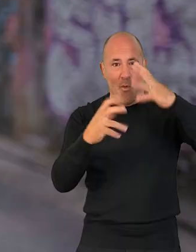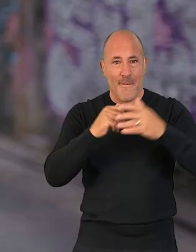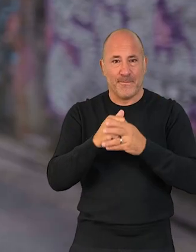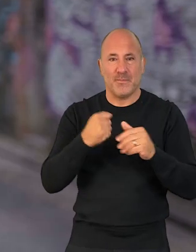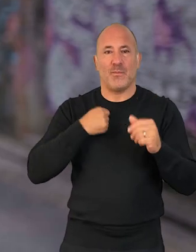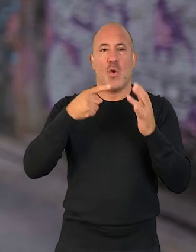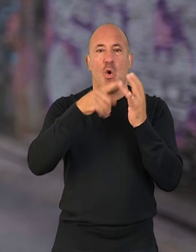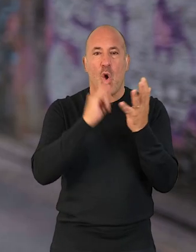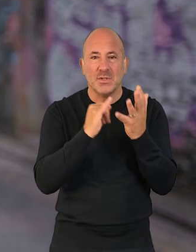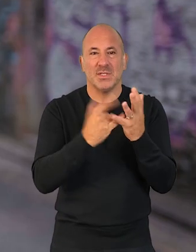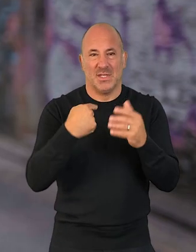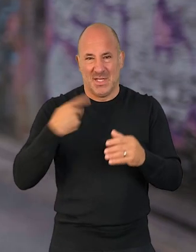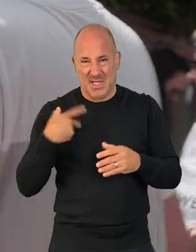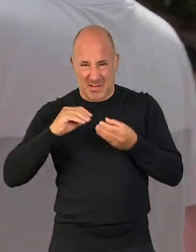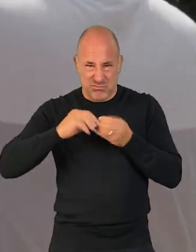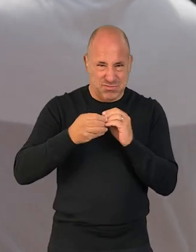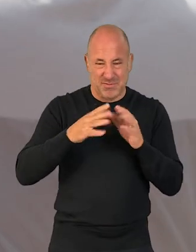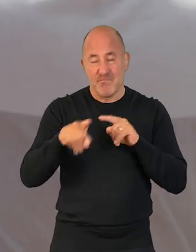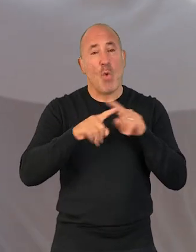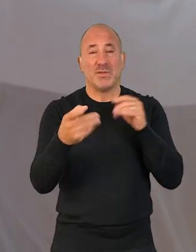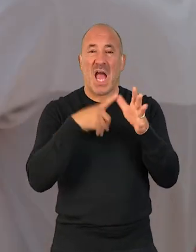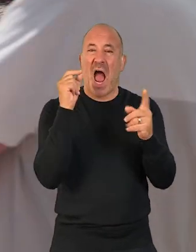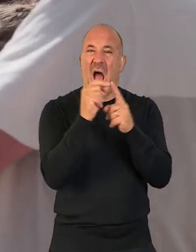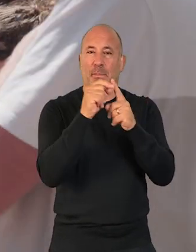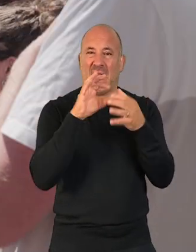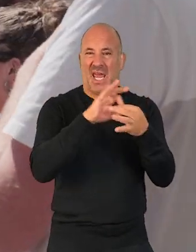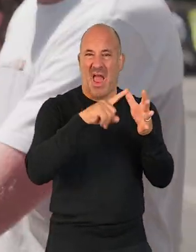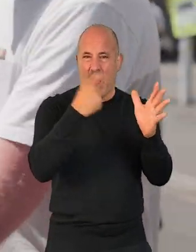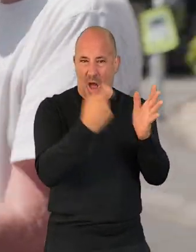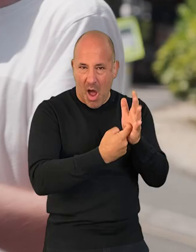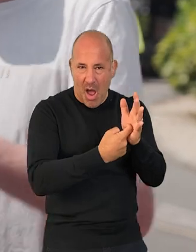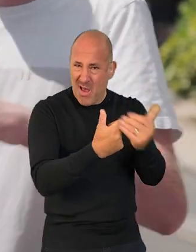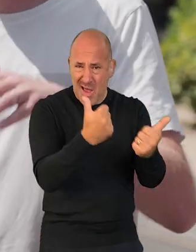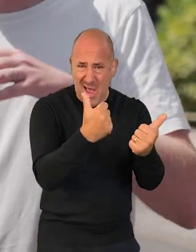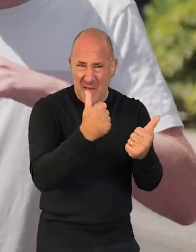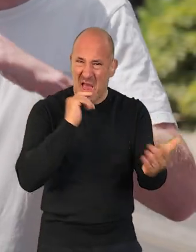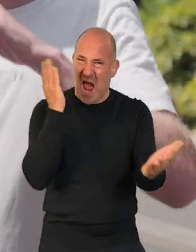Most of the work that Oss and I have done before is app based AR, and that's great, but it's not very accessible